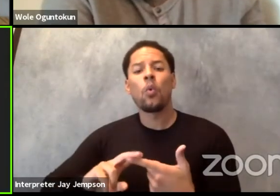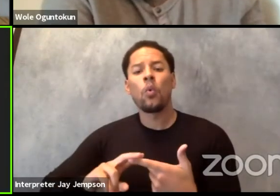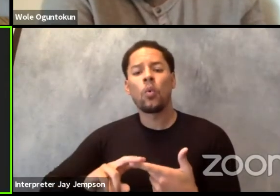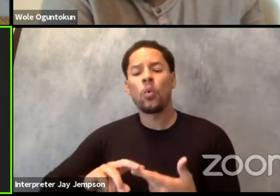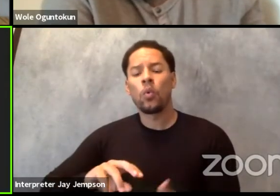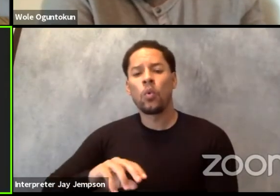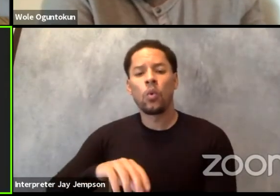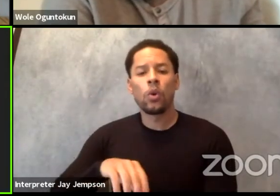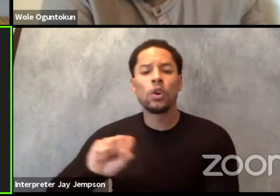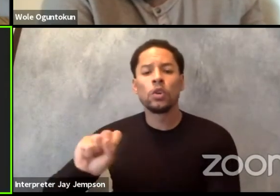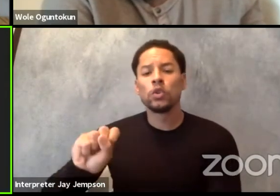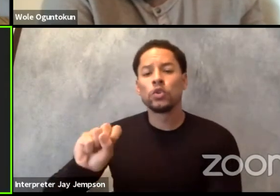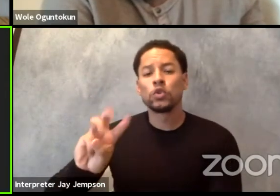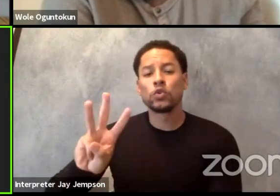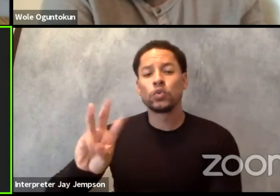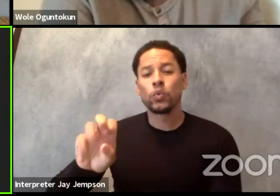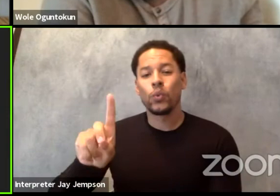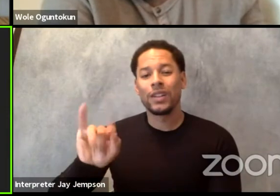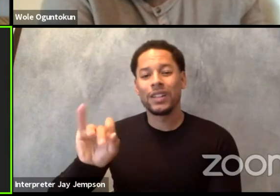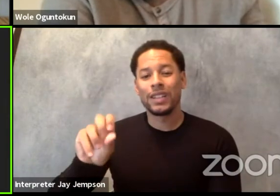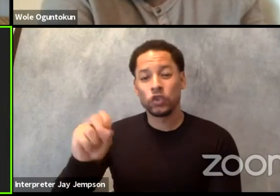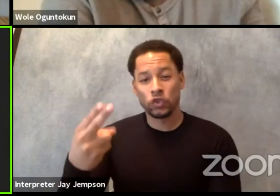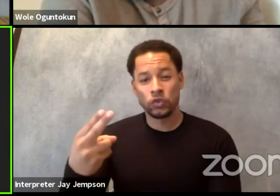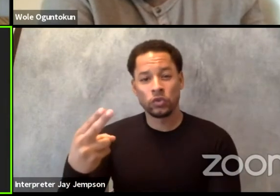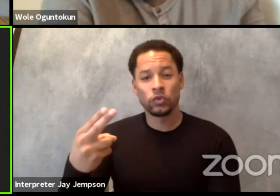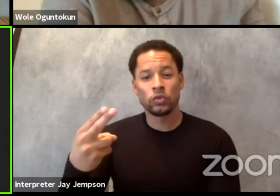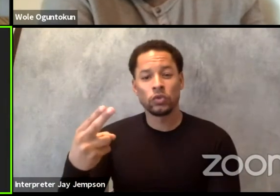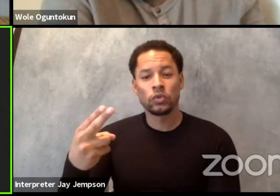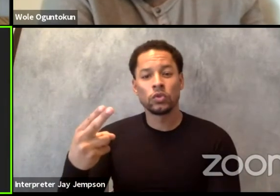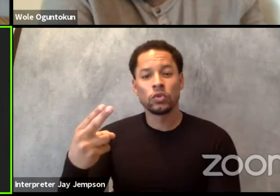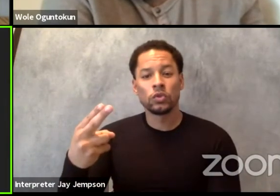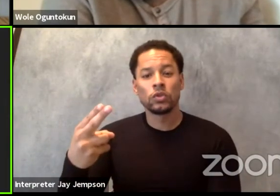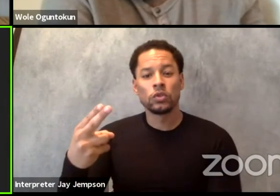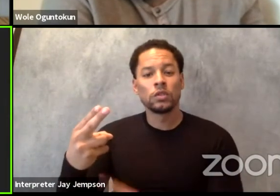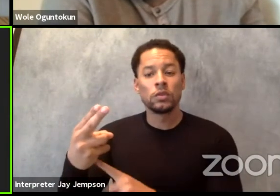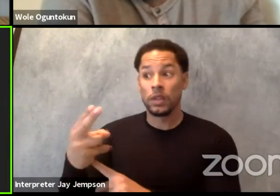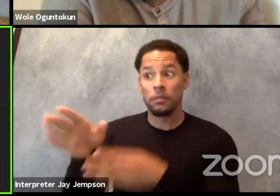no one is expecting their Swedish-ness.